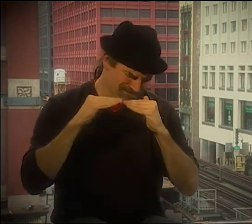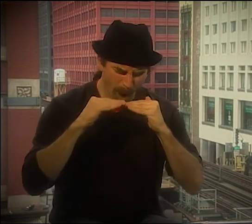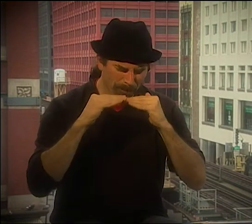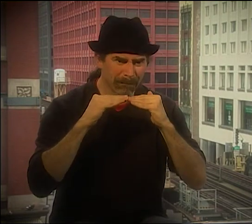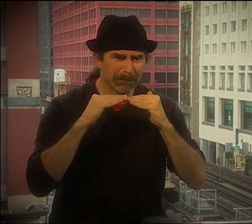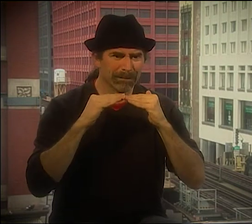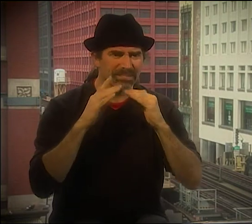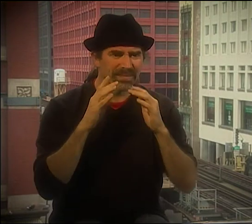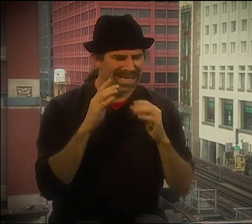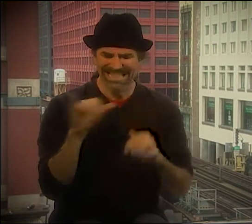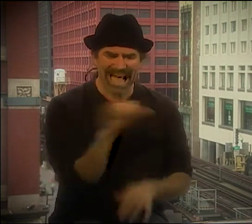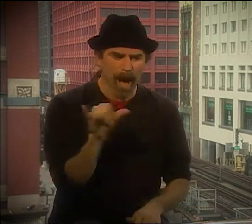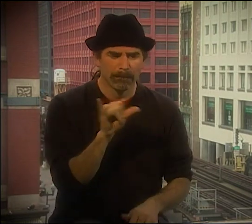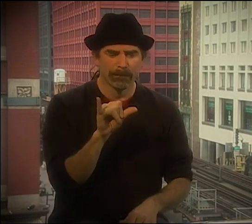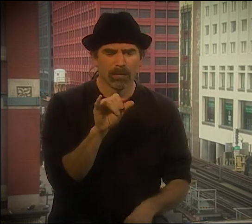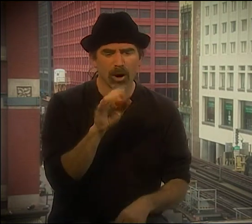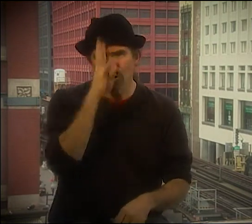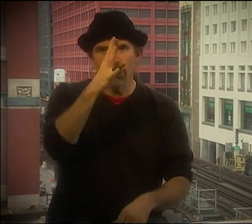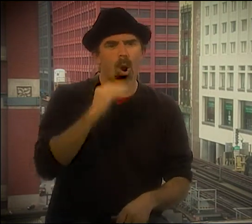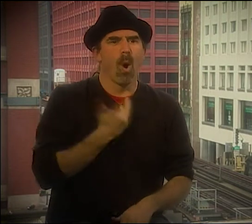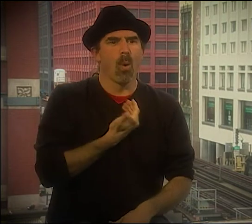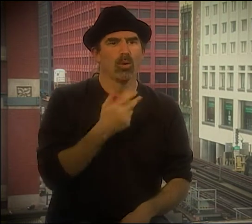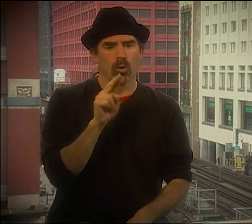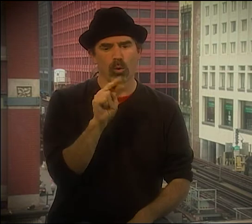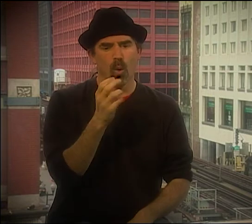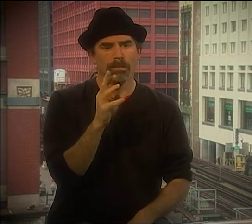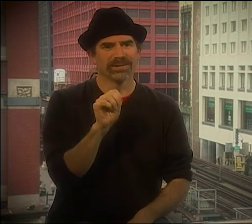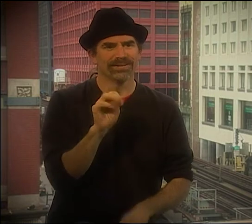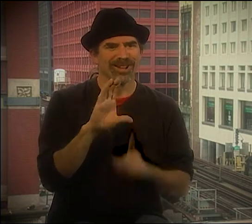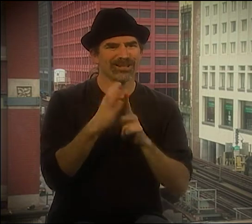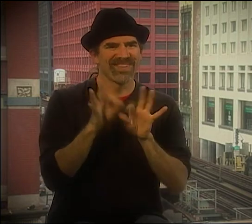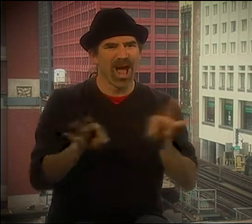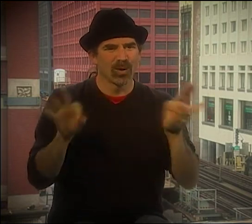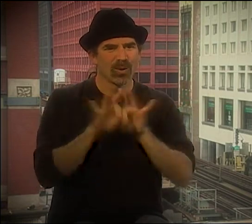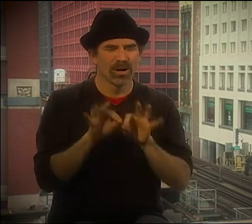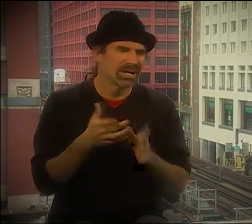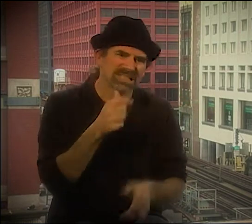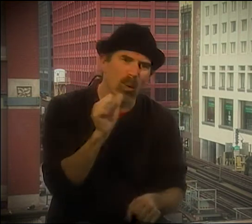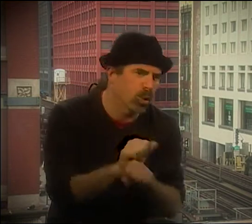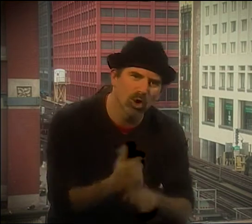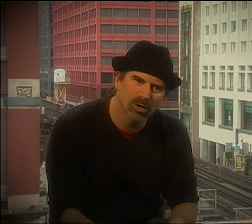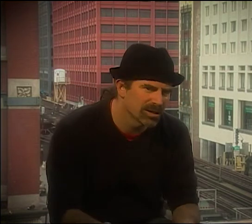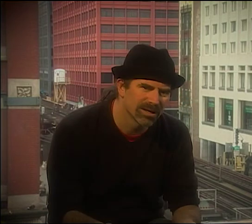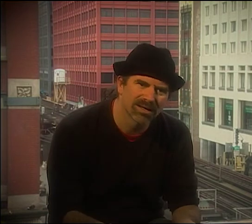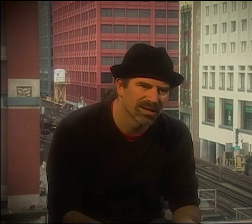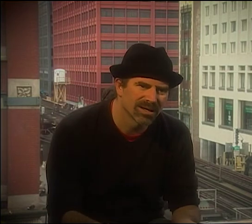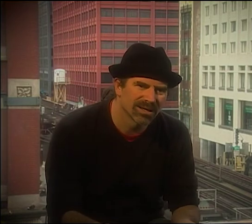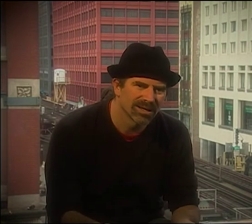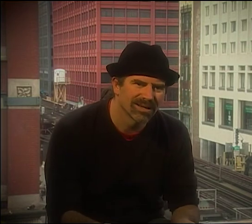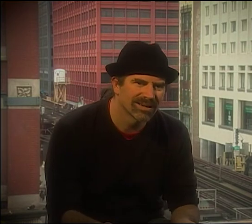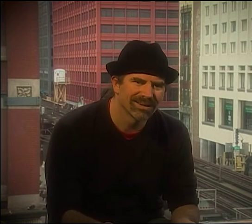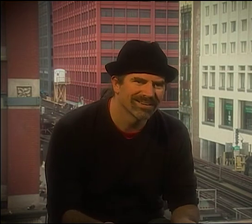"BRIDGE OF" ENVISIONED THIS KIND OF PARITY THAT WE WERE ABLE TO PROPAGATE, BUT IT REALLY DIDN'T WORK OUT THAT WAY.